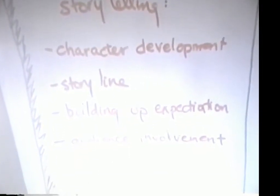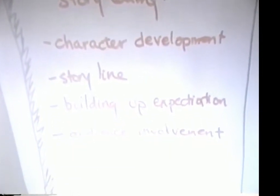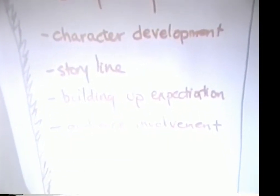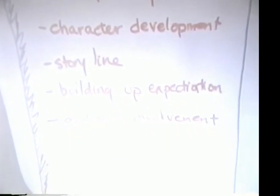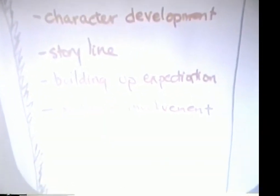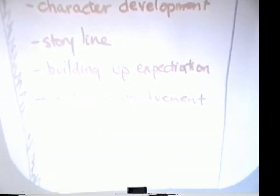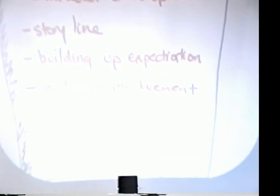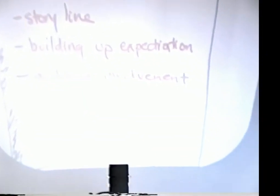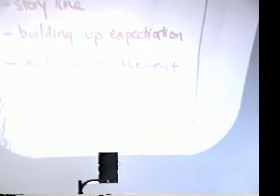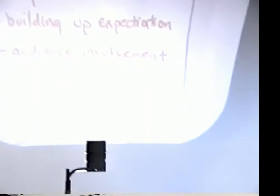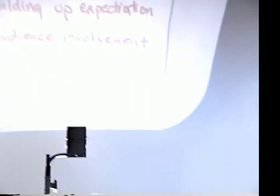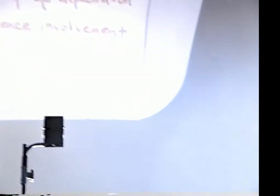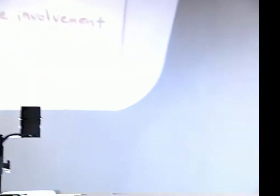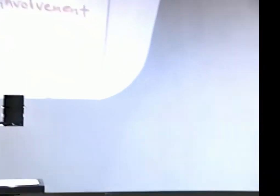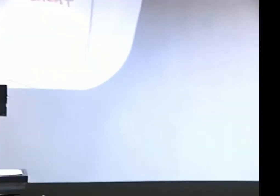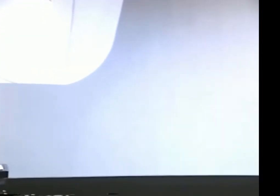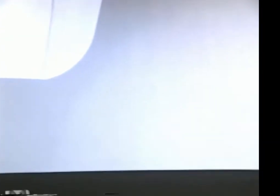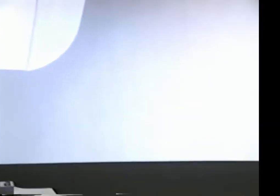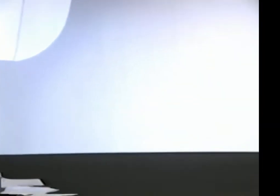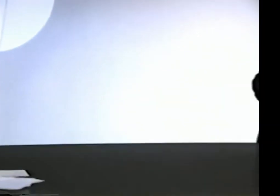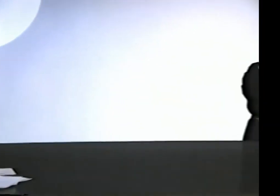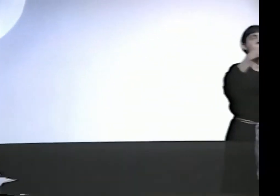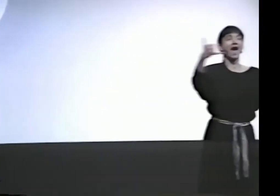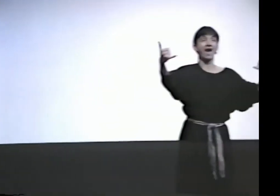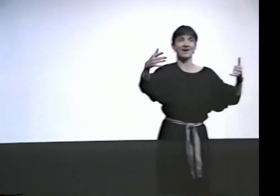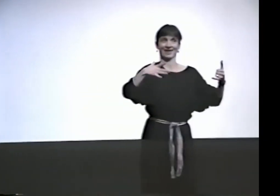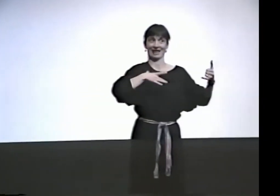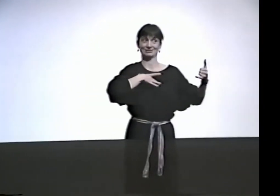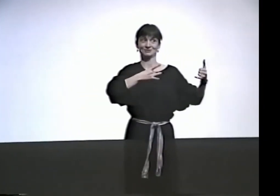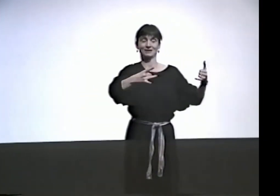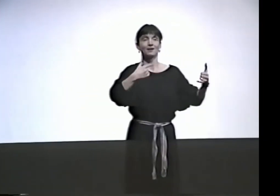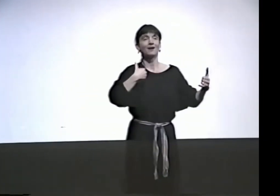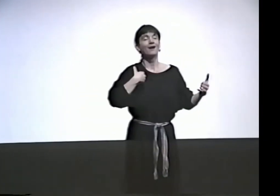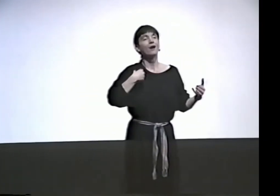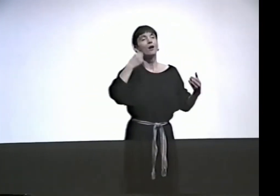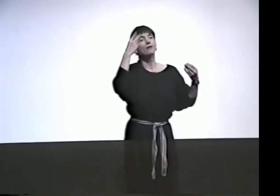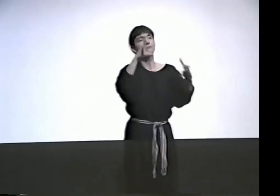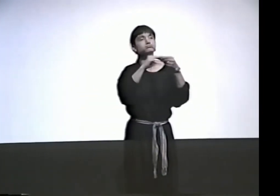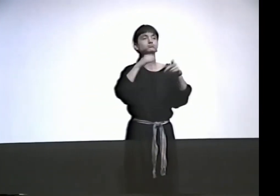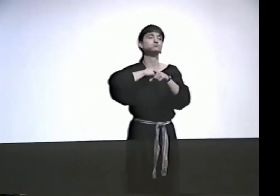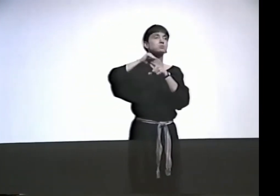OK, FIRST OF ALL, I'D LIKE TO TALK ABOUT THE STORYLINE.